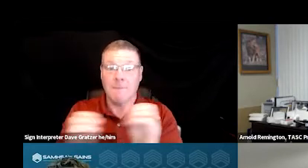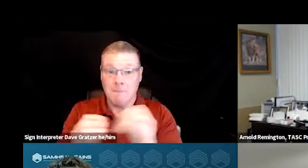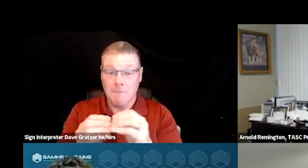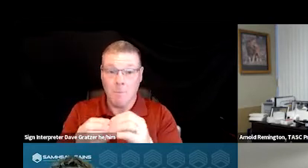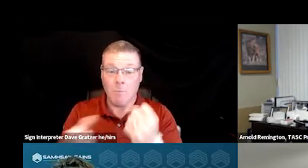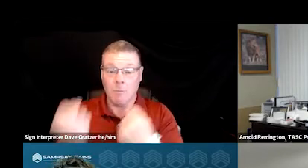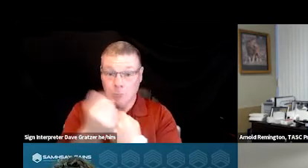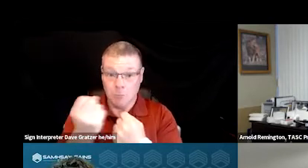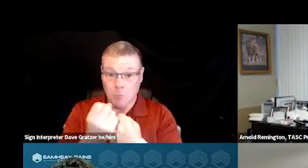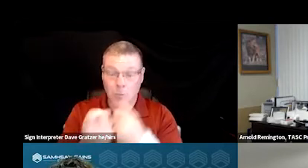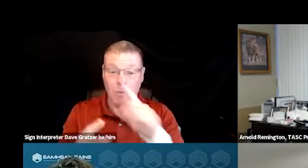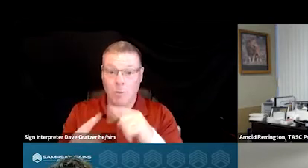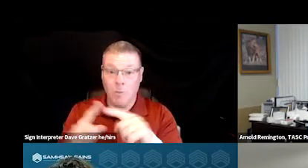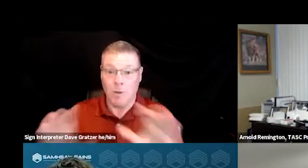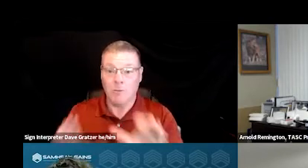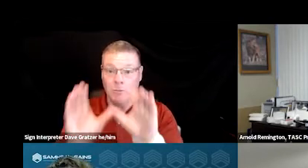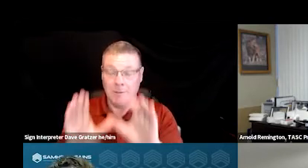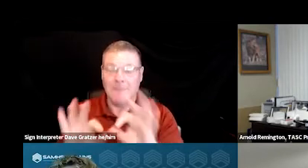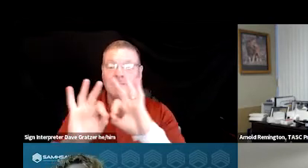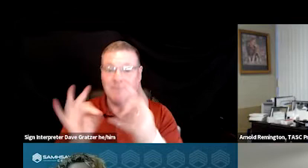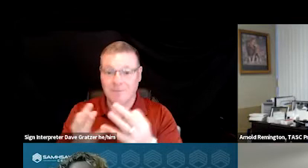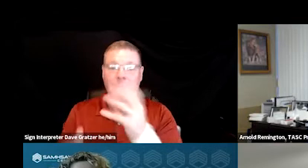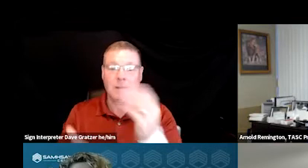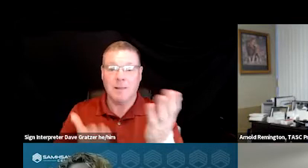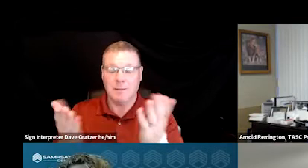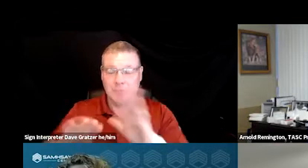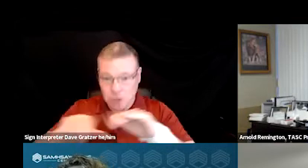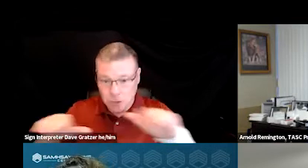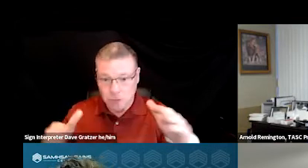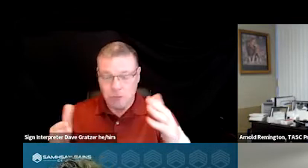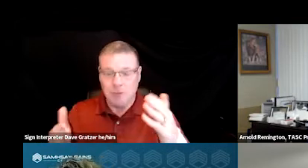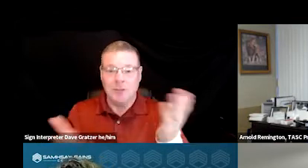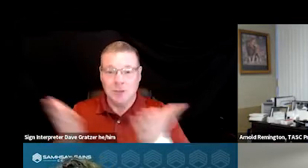to go when you're in crisis, Family and Children Services expanded its partnership with Tulsa Police